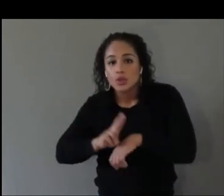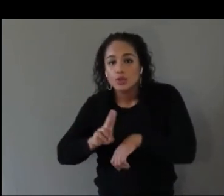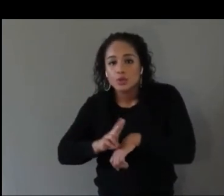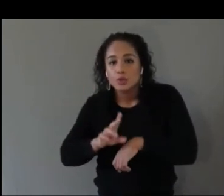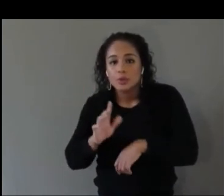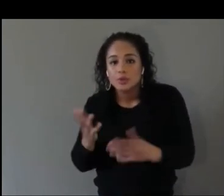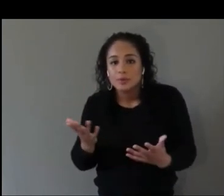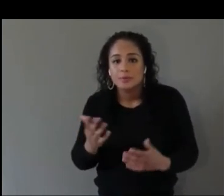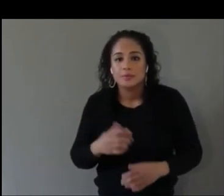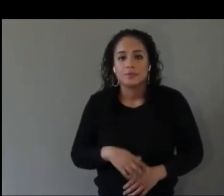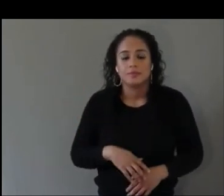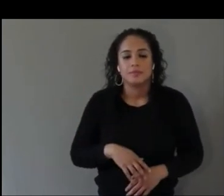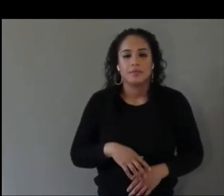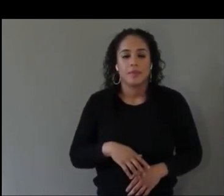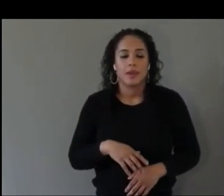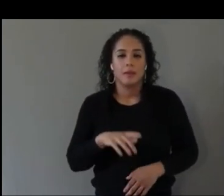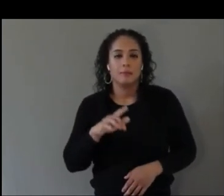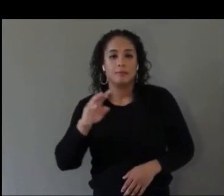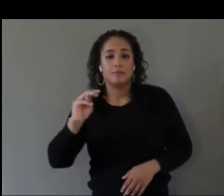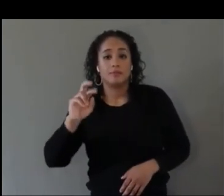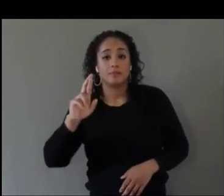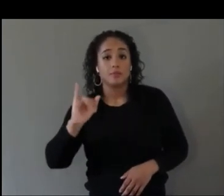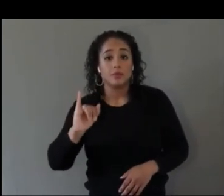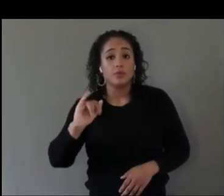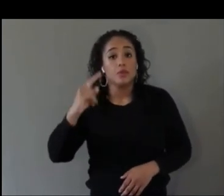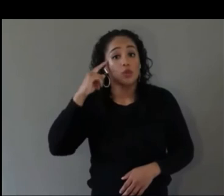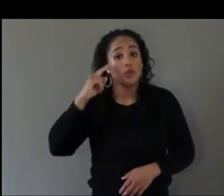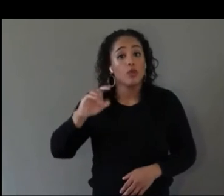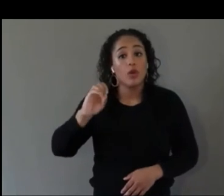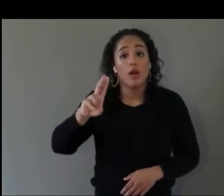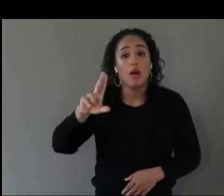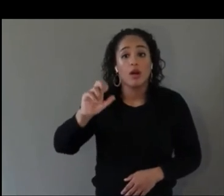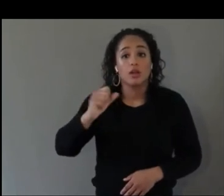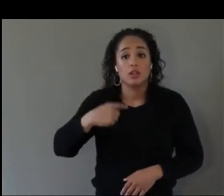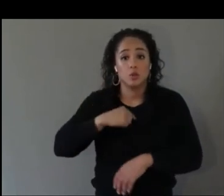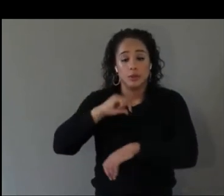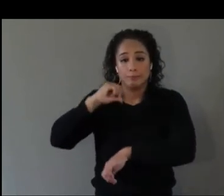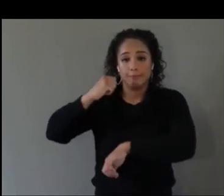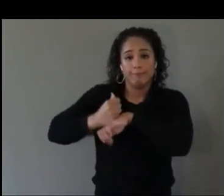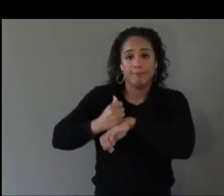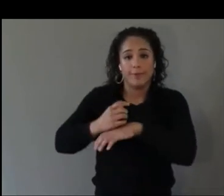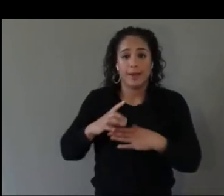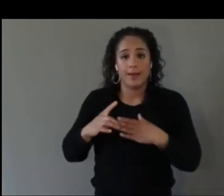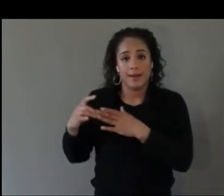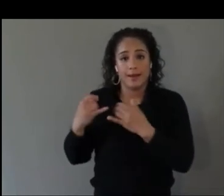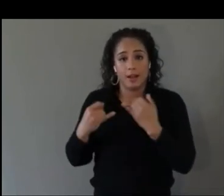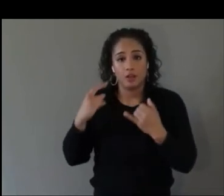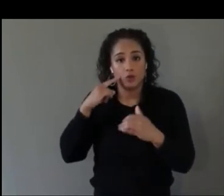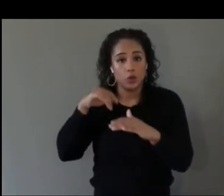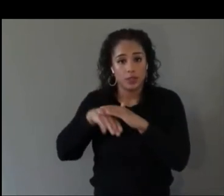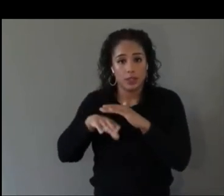For Oculus, we built a set of guidelines on accessibility, and a set of documents that talk about how to design accessible